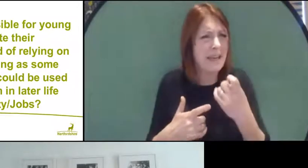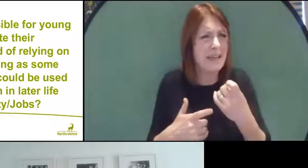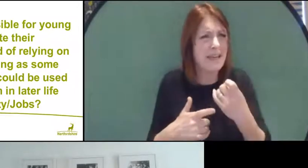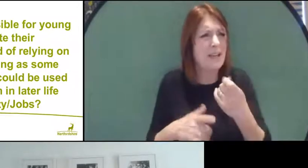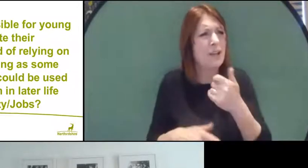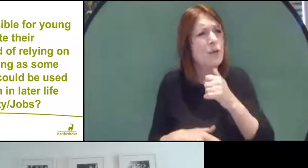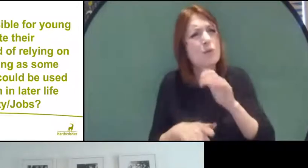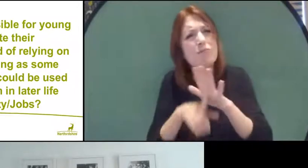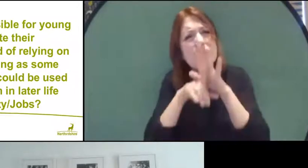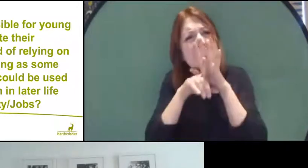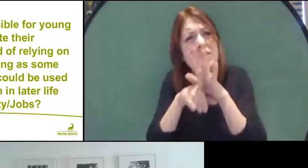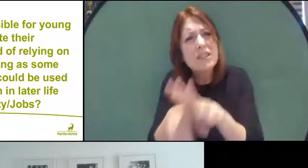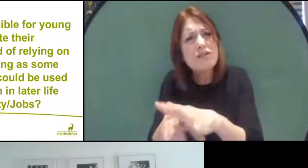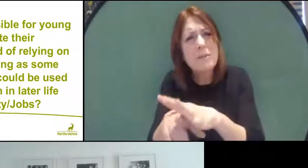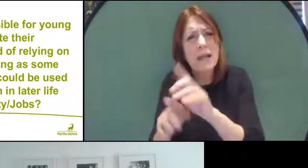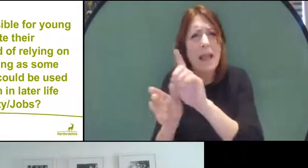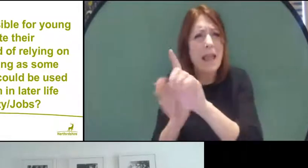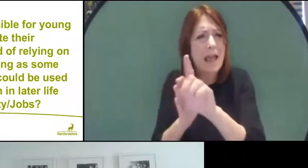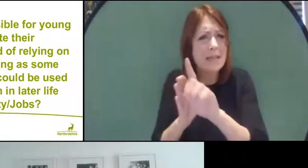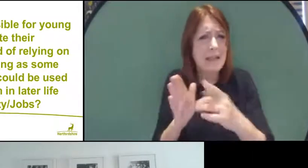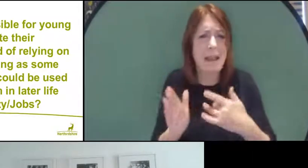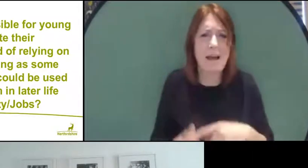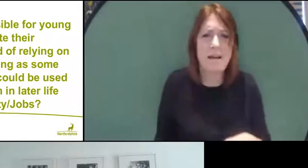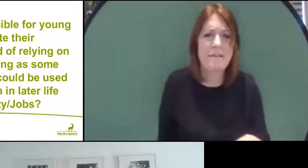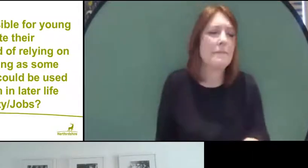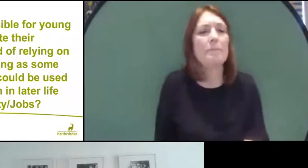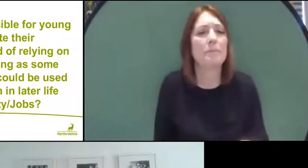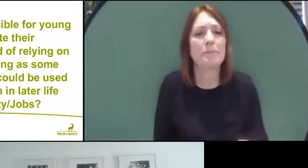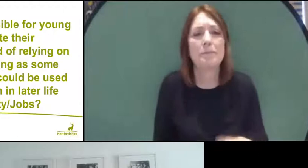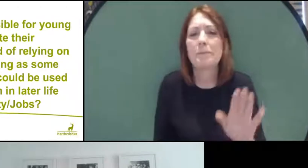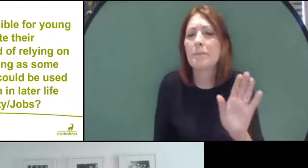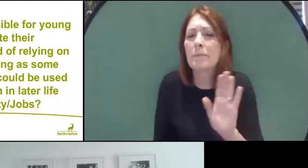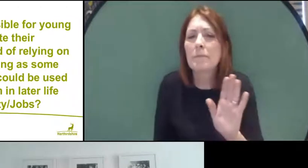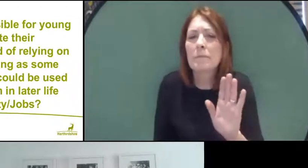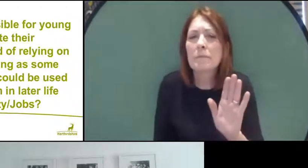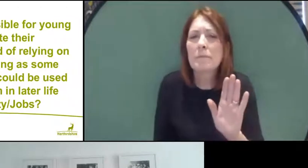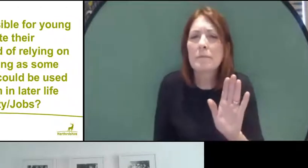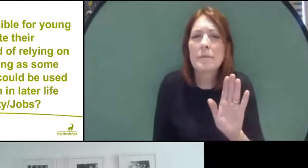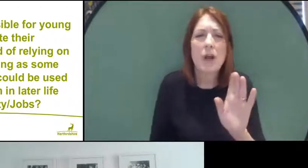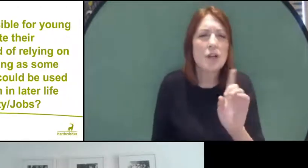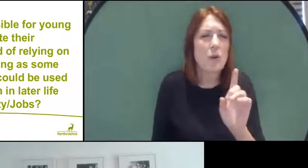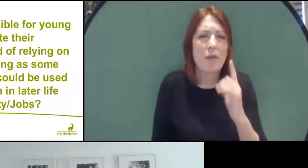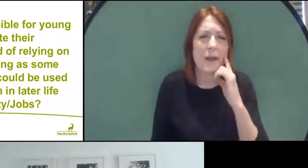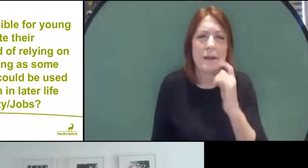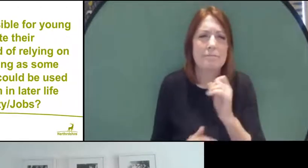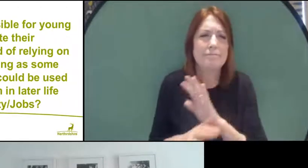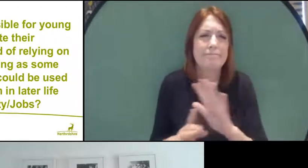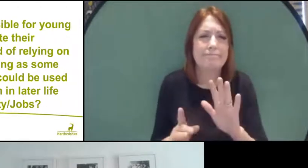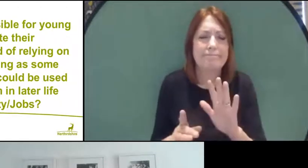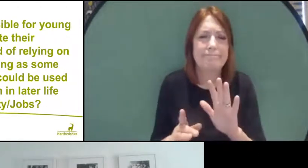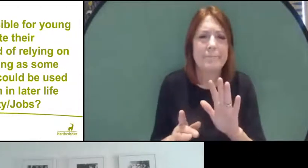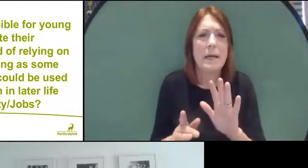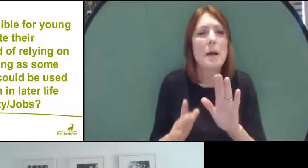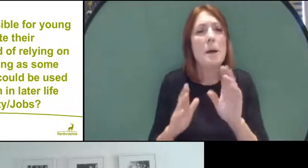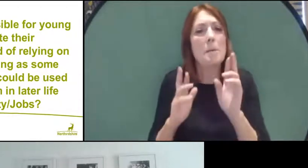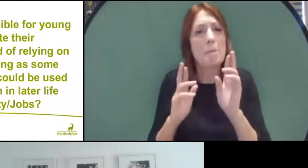So, we don't think that that's necessarily going to be the case; however, there was meant to be